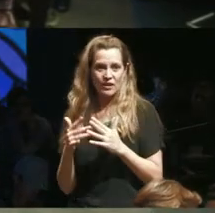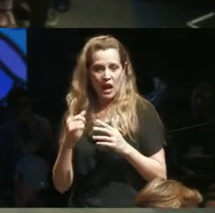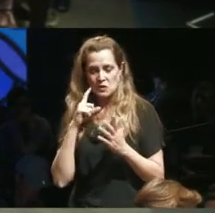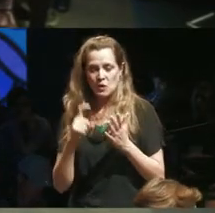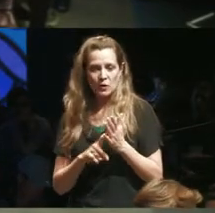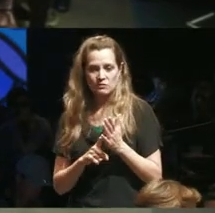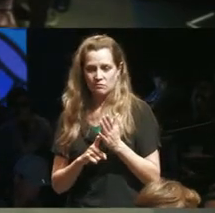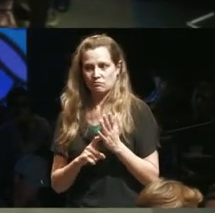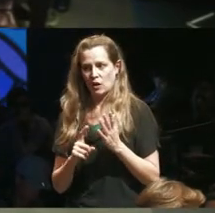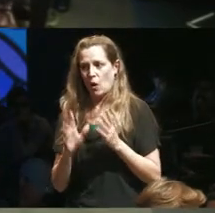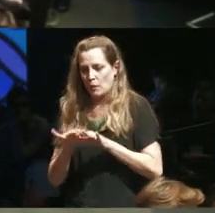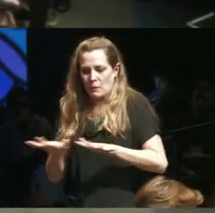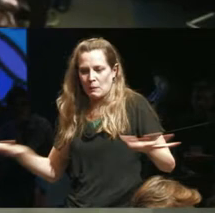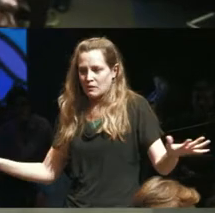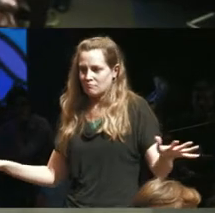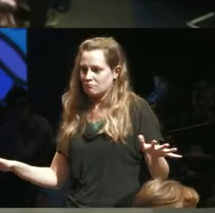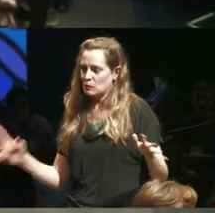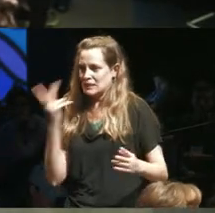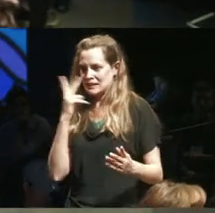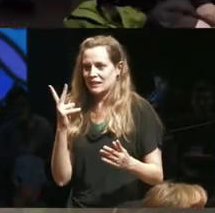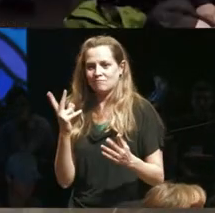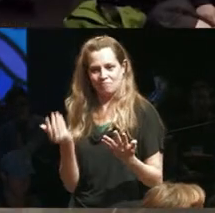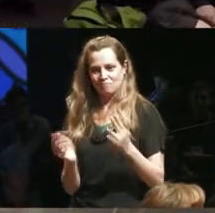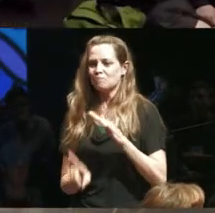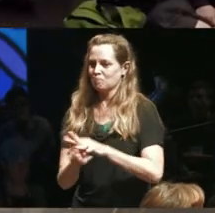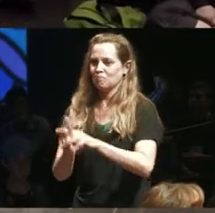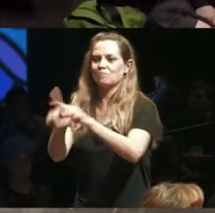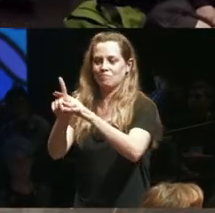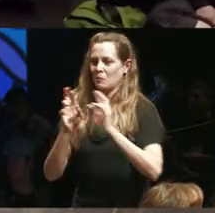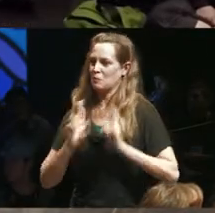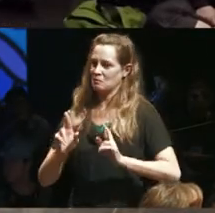the end of my current party hi this is Debbie speaking I just want to pick up